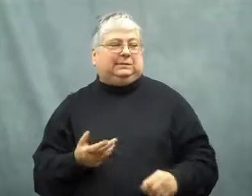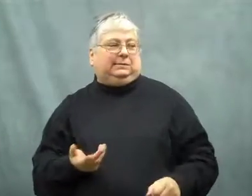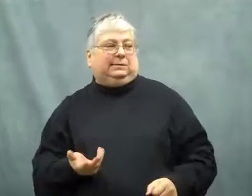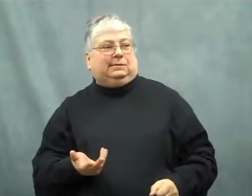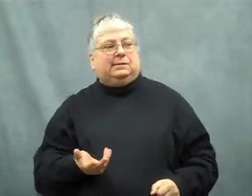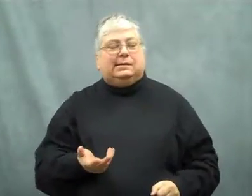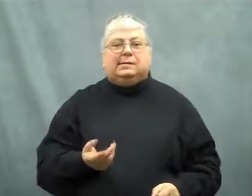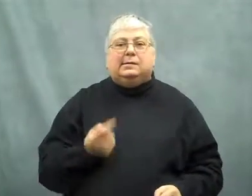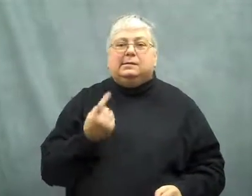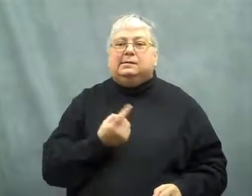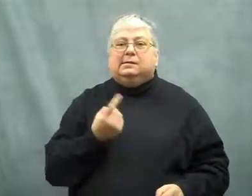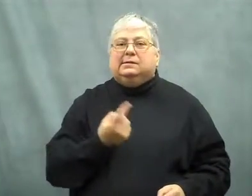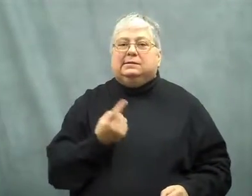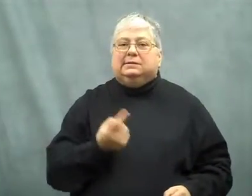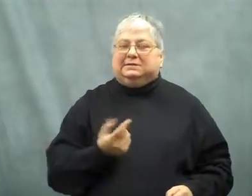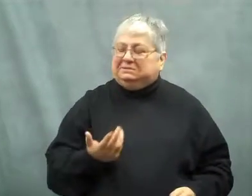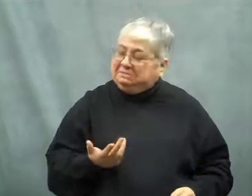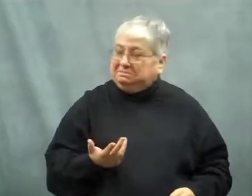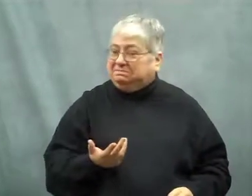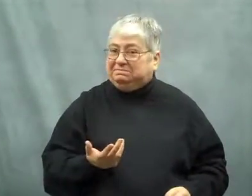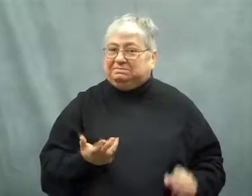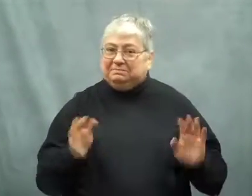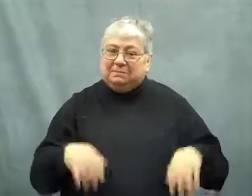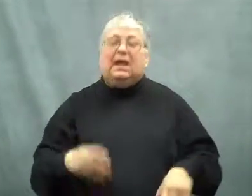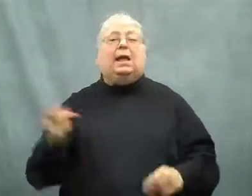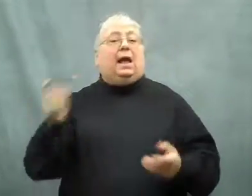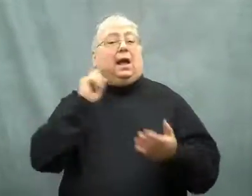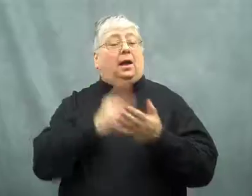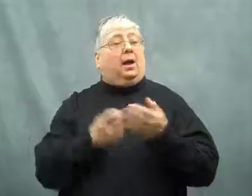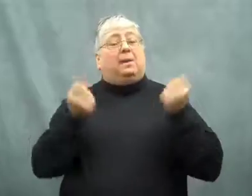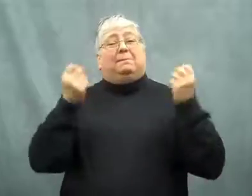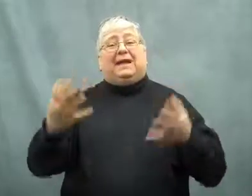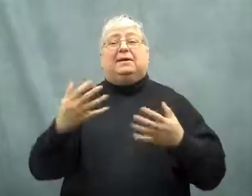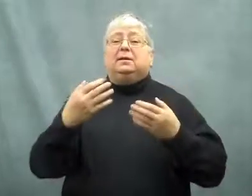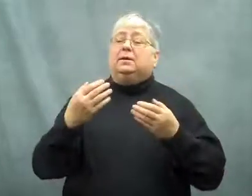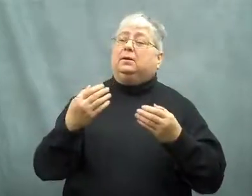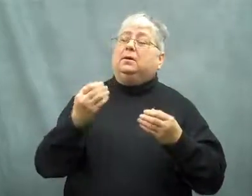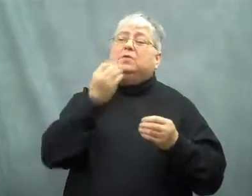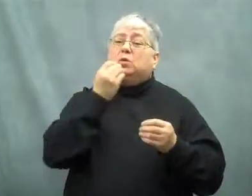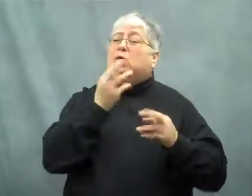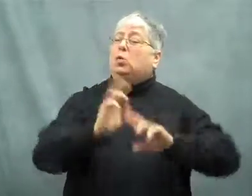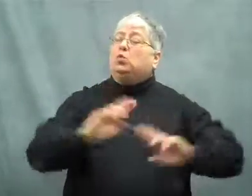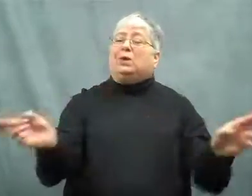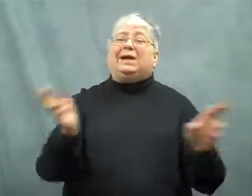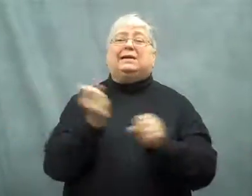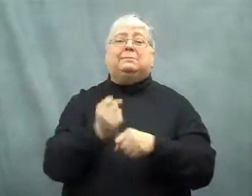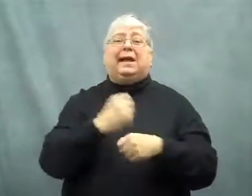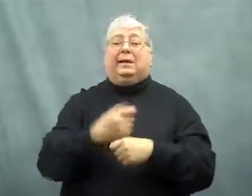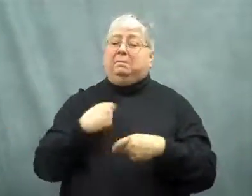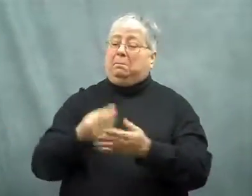That gave him something to think about.